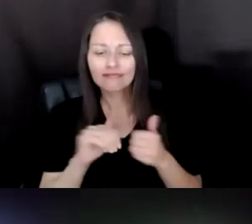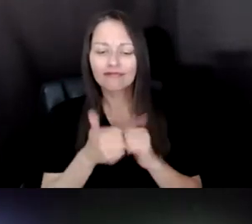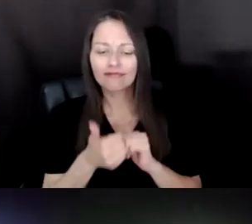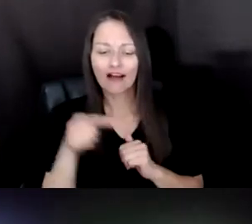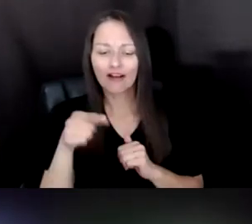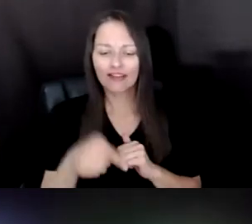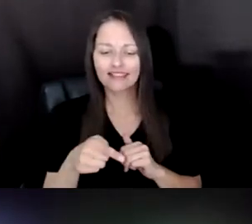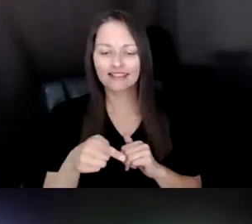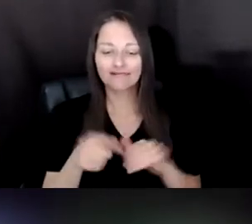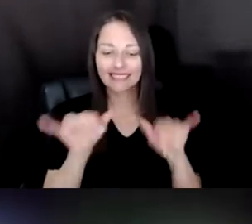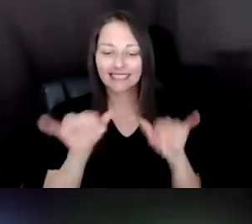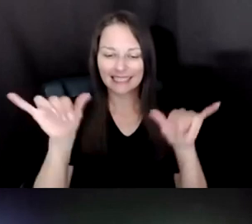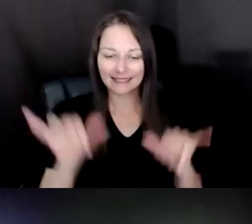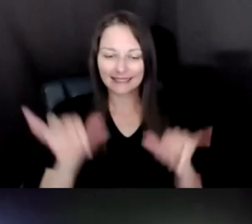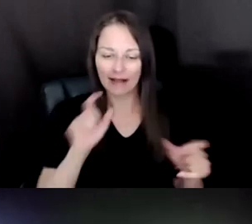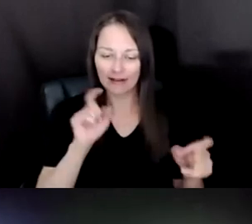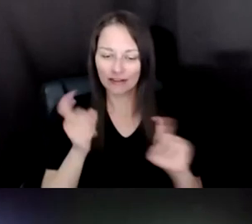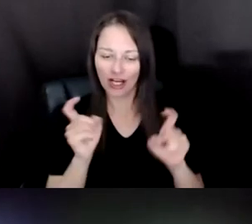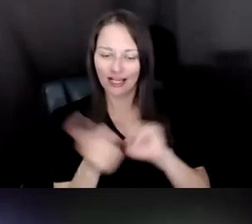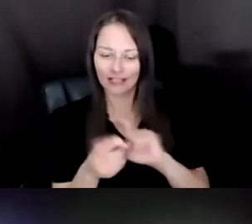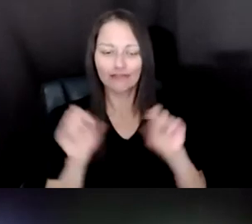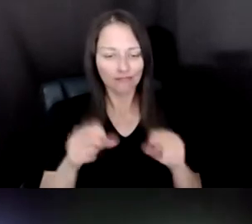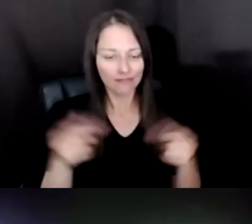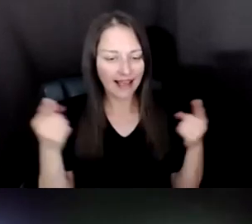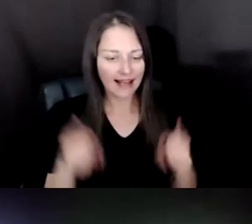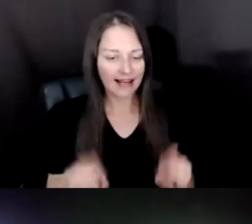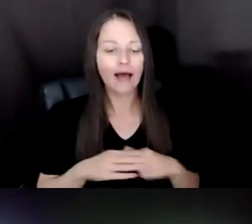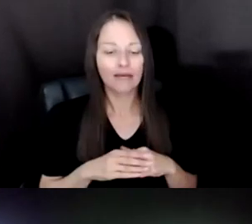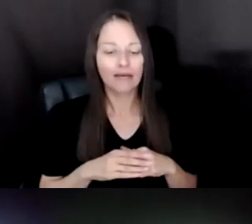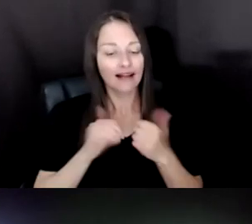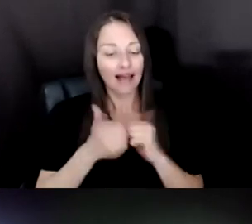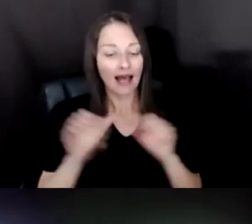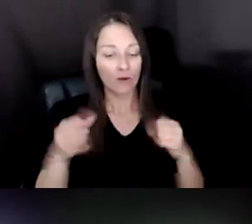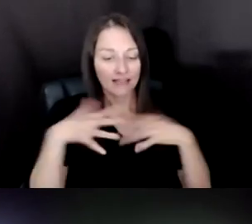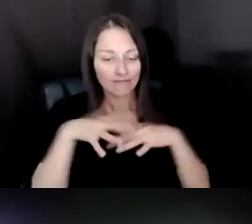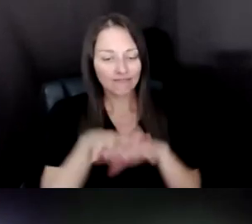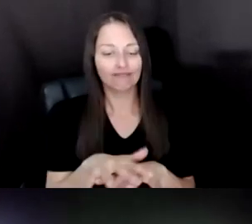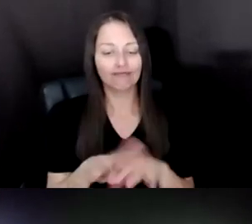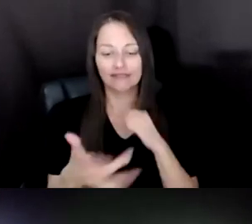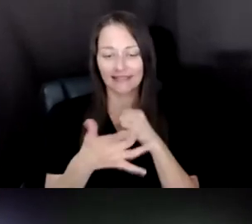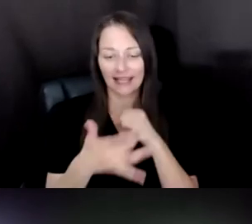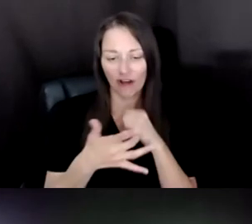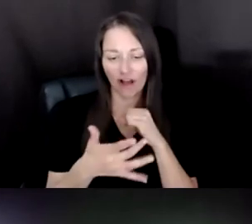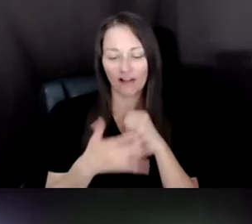CHANGE CAN HAPPEN AND HOW WE CAN INTEGRATE TECHNOLOGY AND, AND LOOK TOWARDS THE FUTURE?